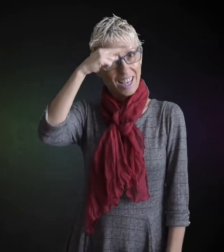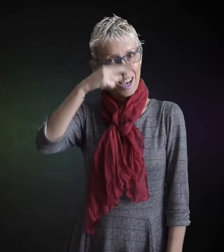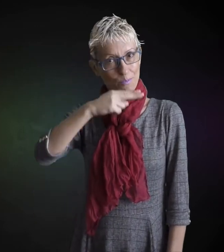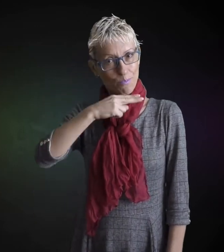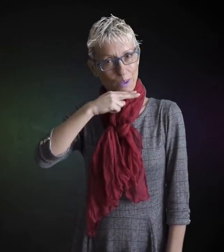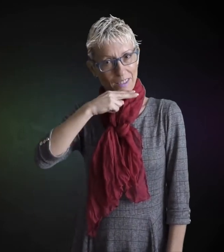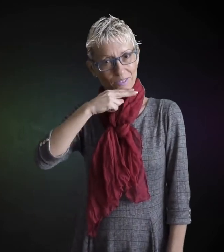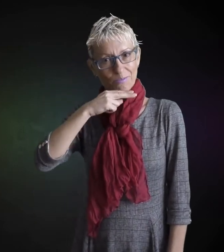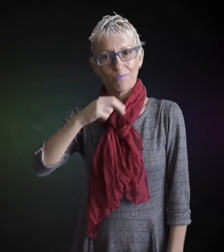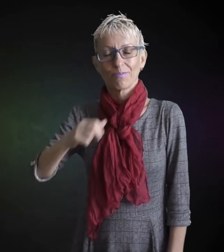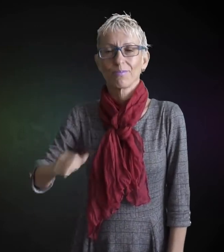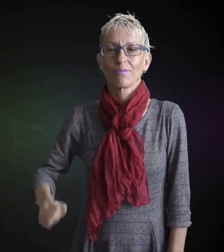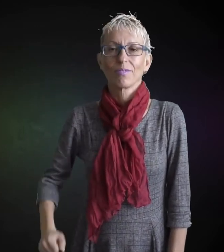granddad